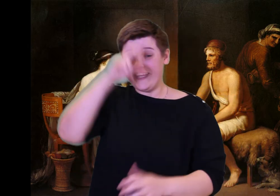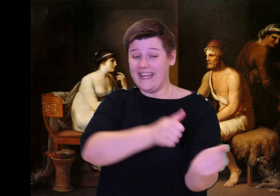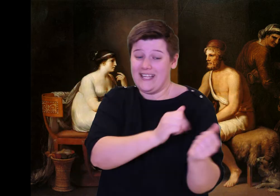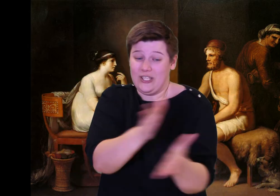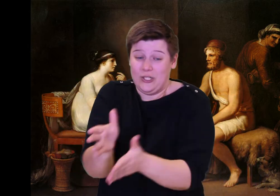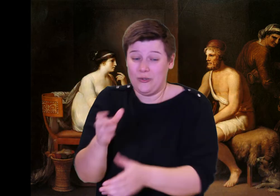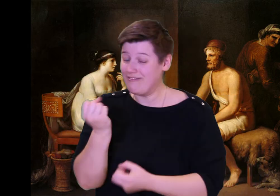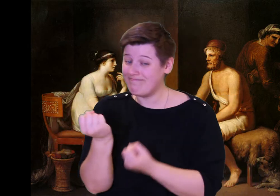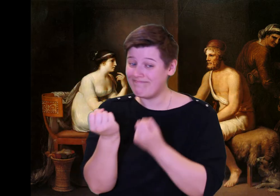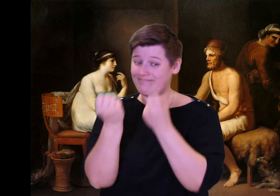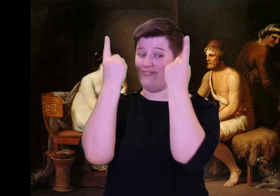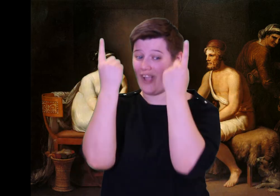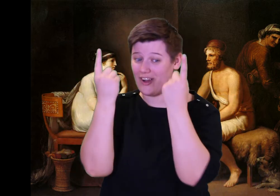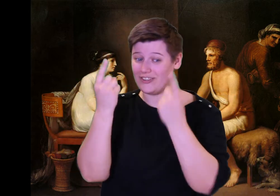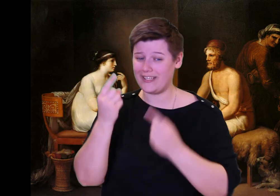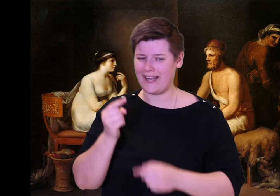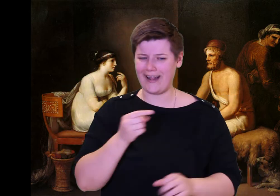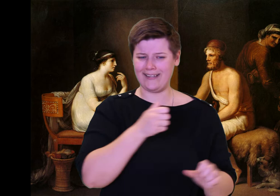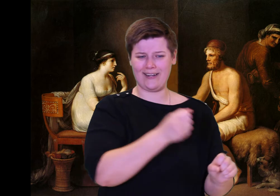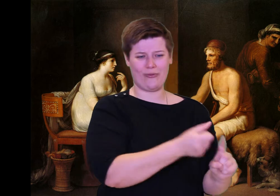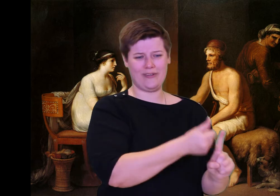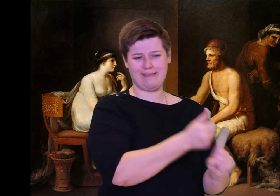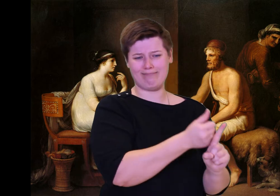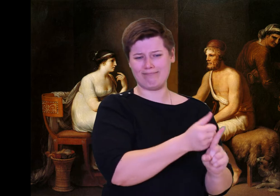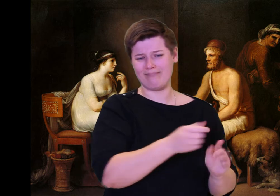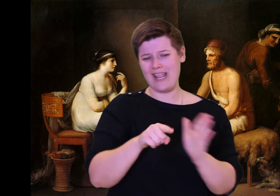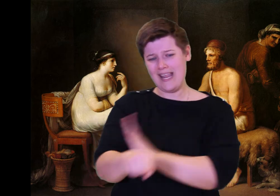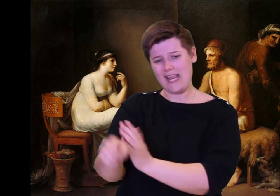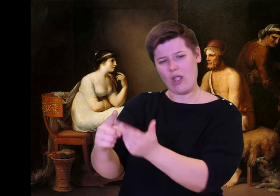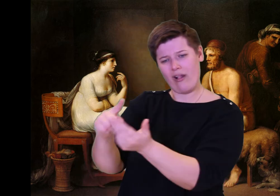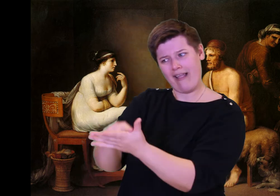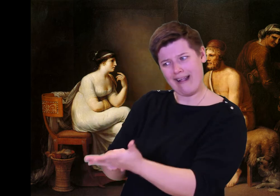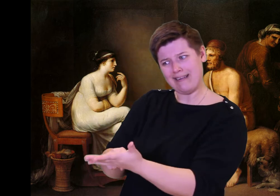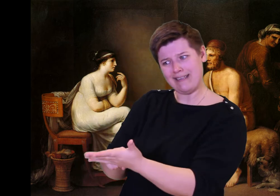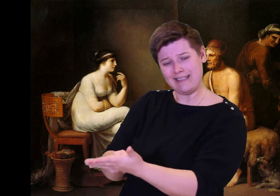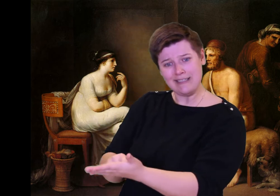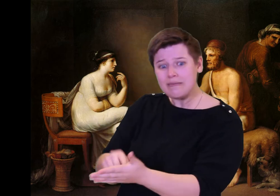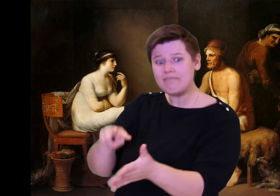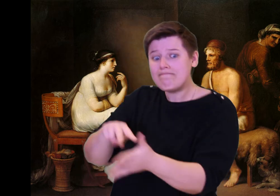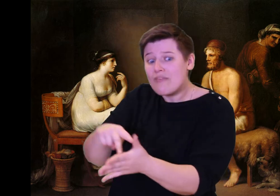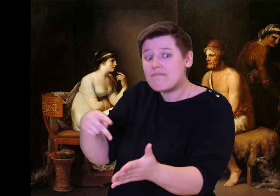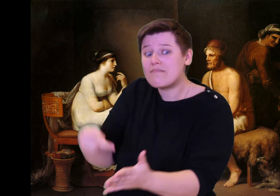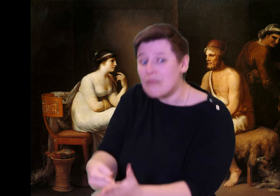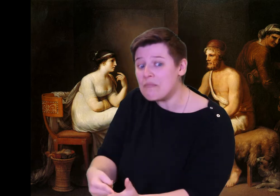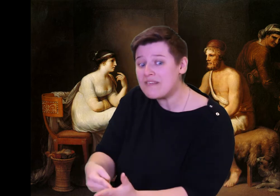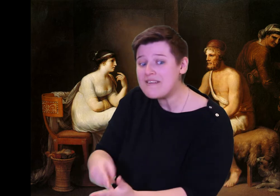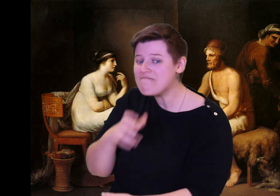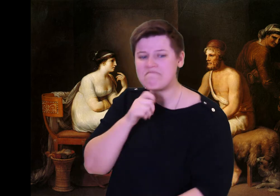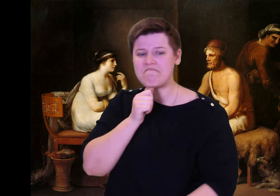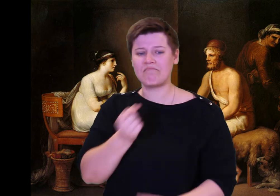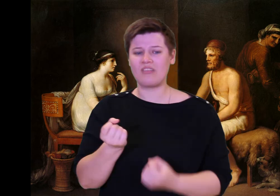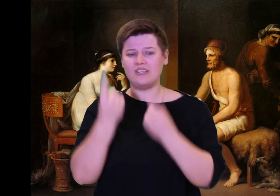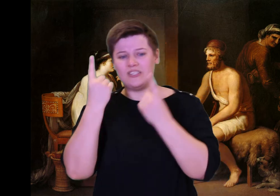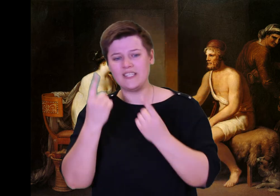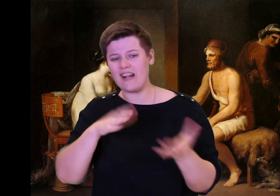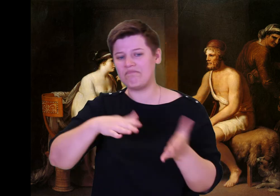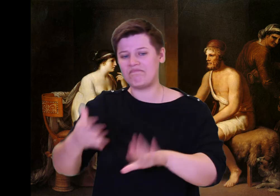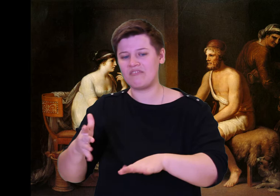you shot a man, and you will pay! You will join no more games. You must die!